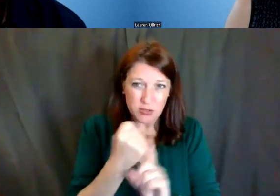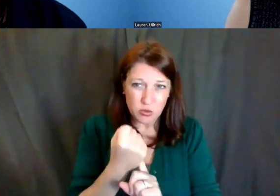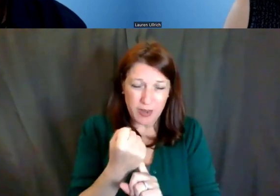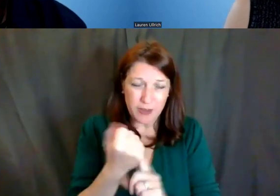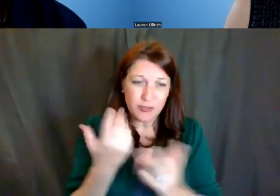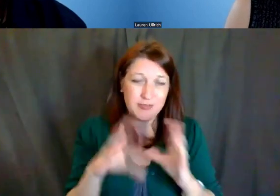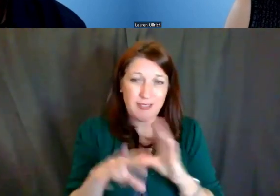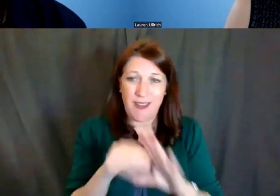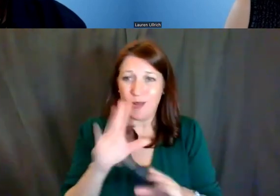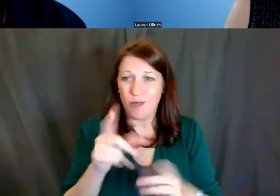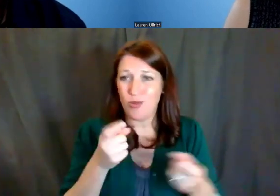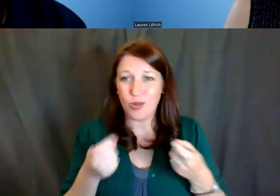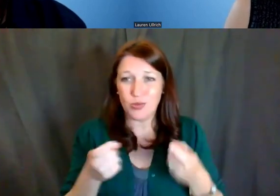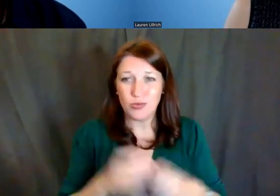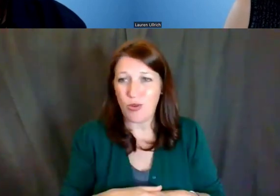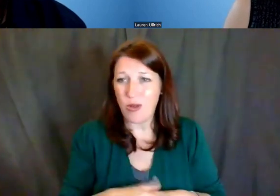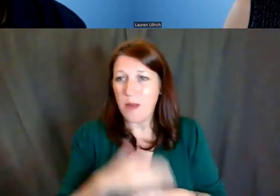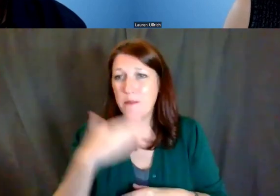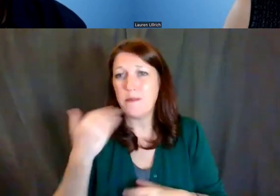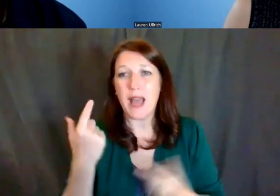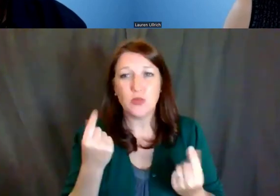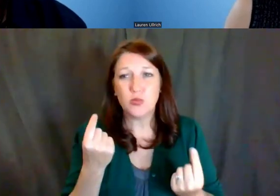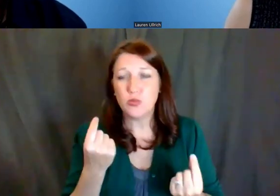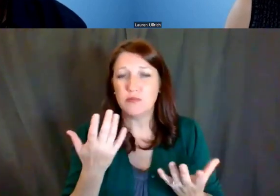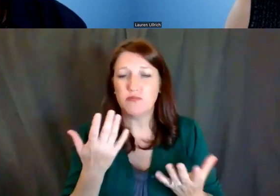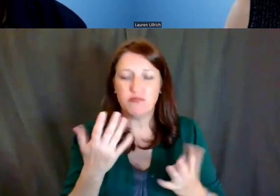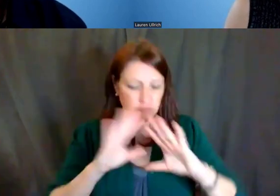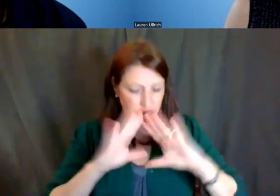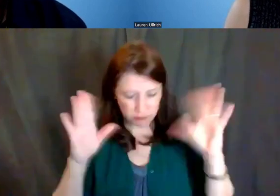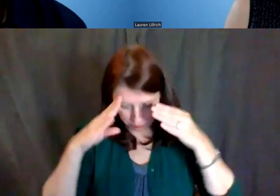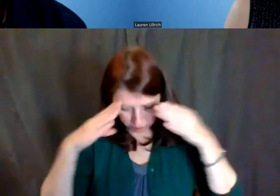So the best thing to do is to just put together the best application you can.